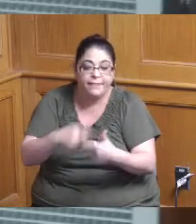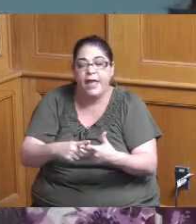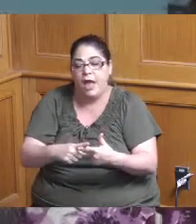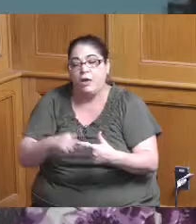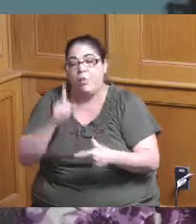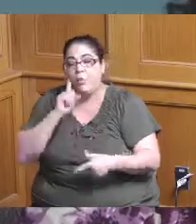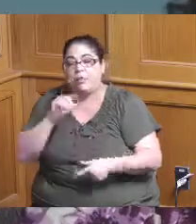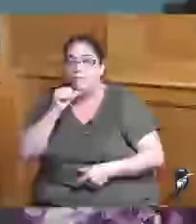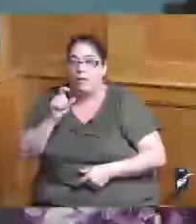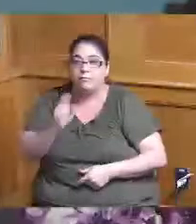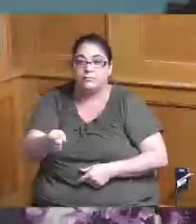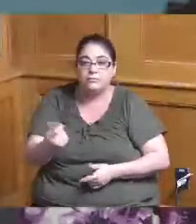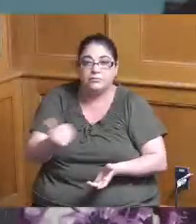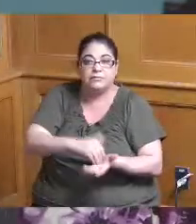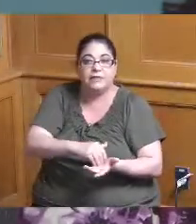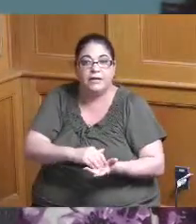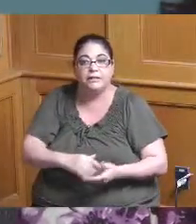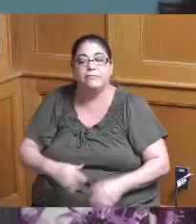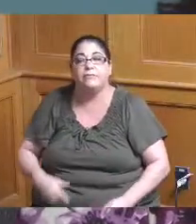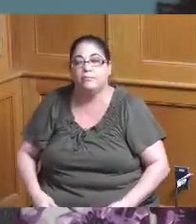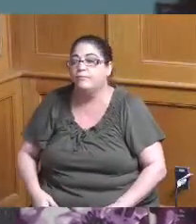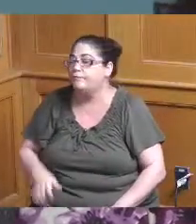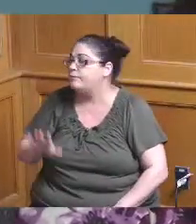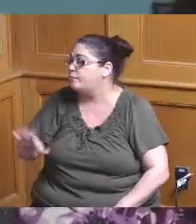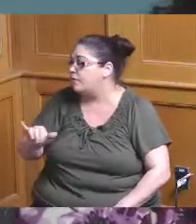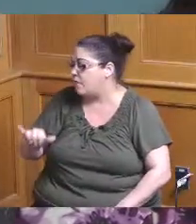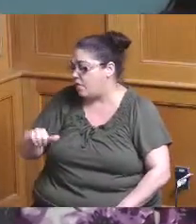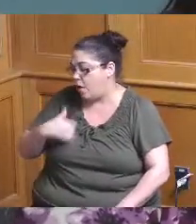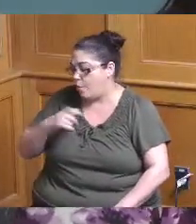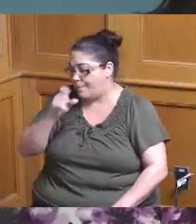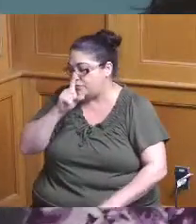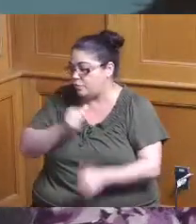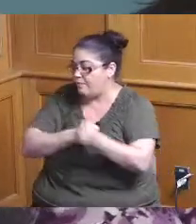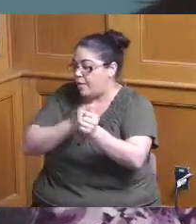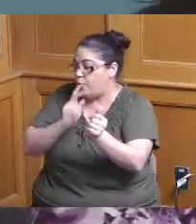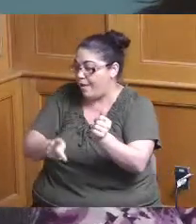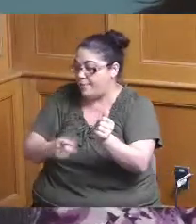sure you're gonna do some kind of follow up with like you said it could be inflation could be other